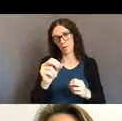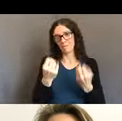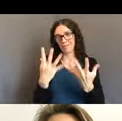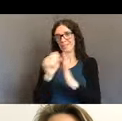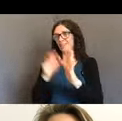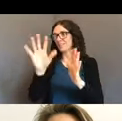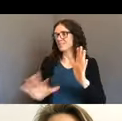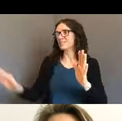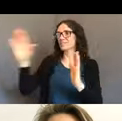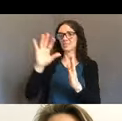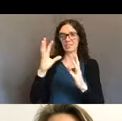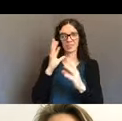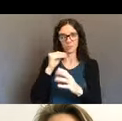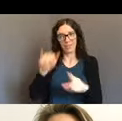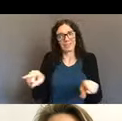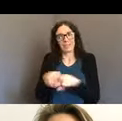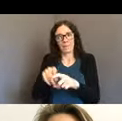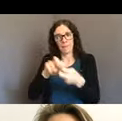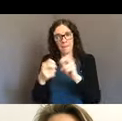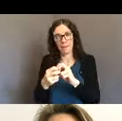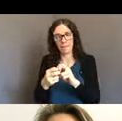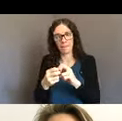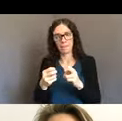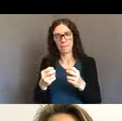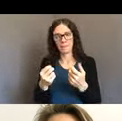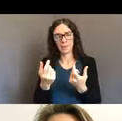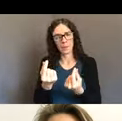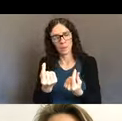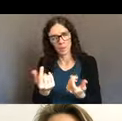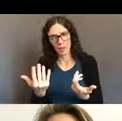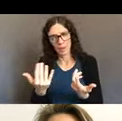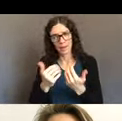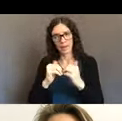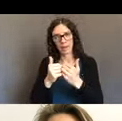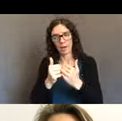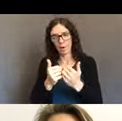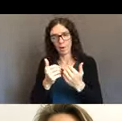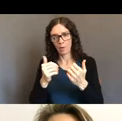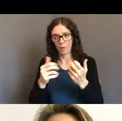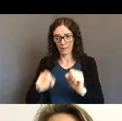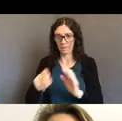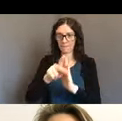And we knew we needed to have a fix within our system, within our policies, at a state level;